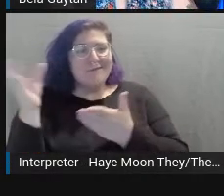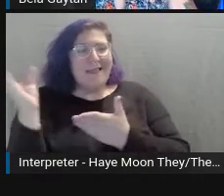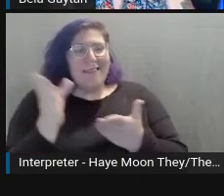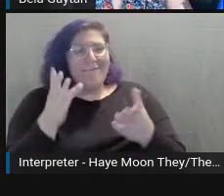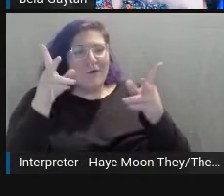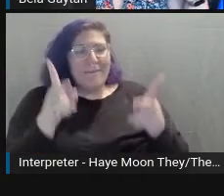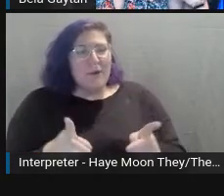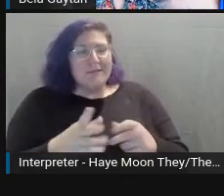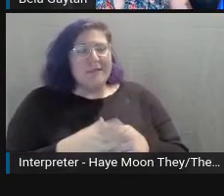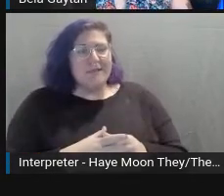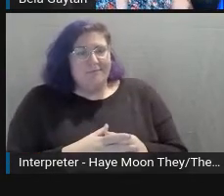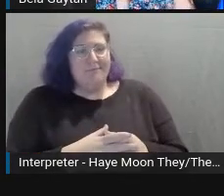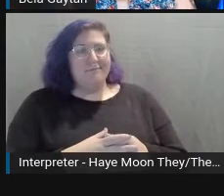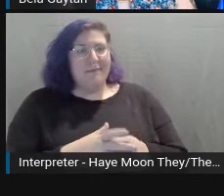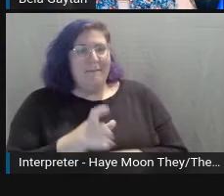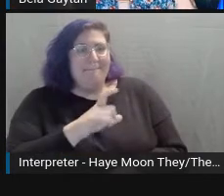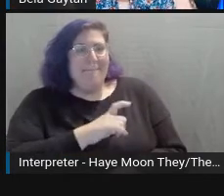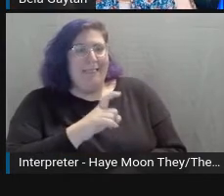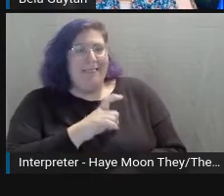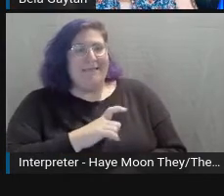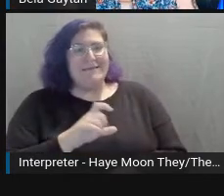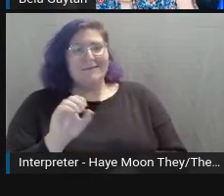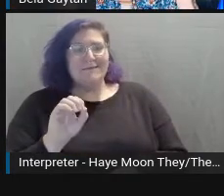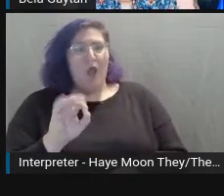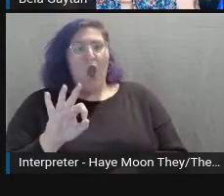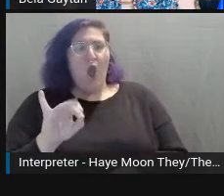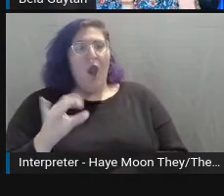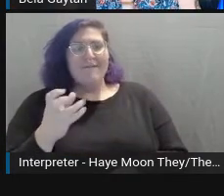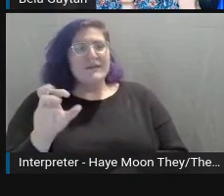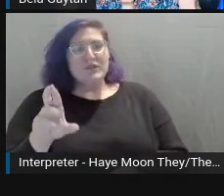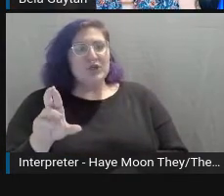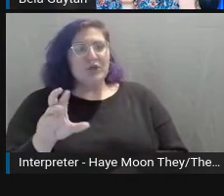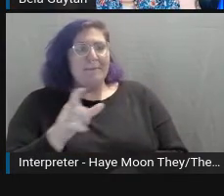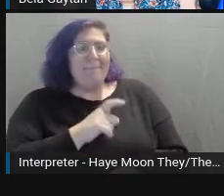or police person, just something like that.